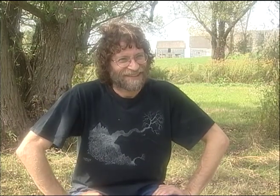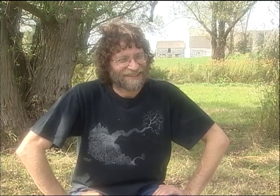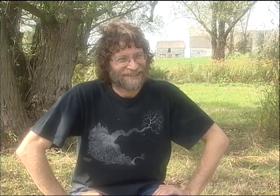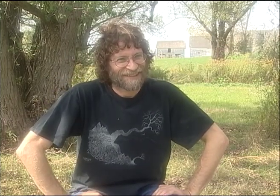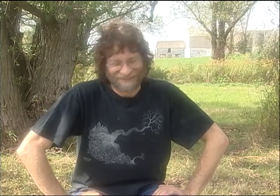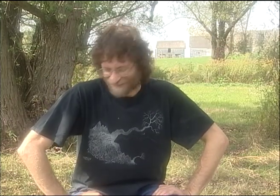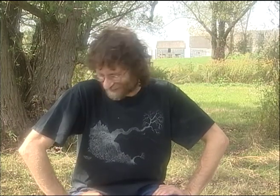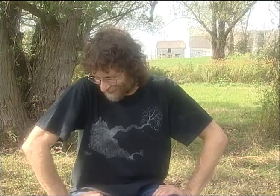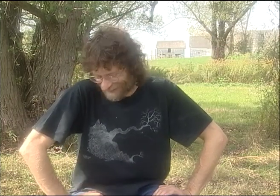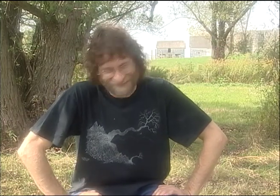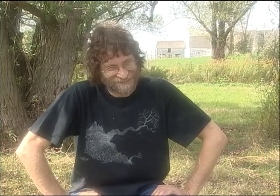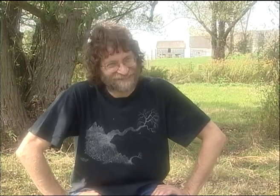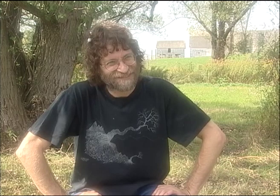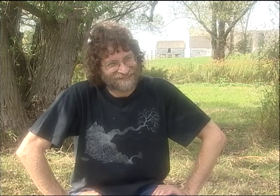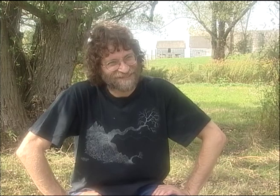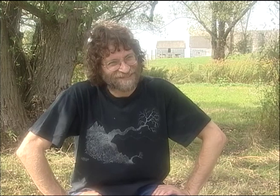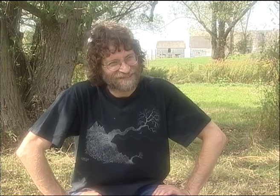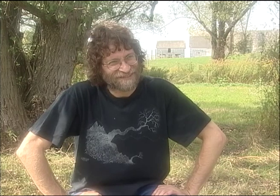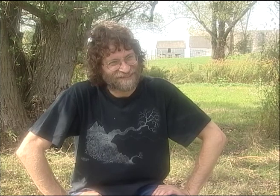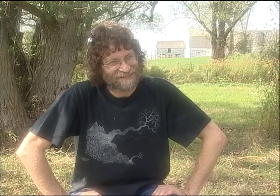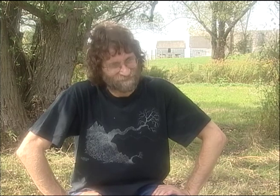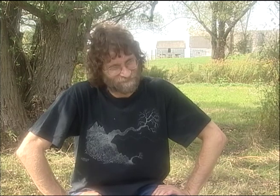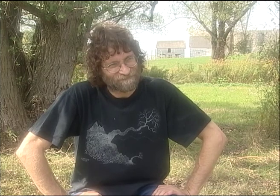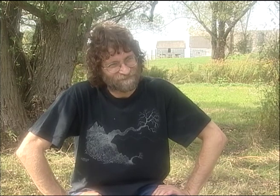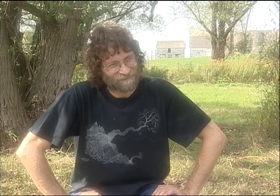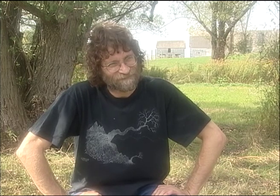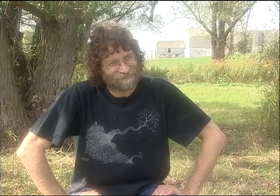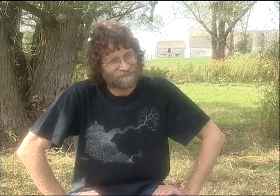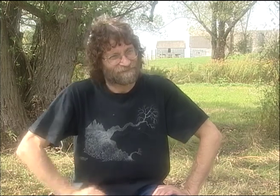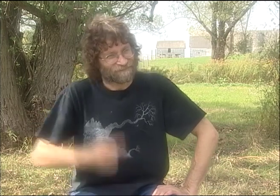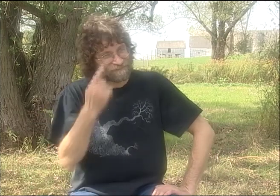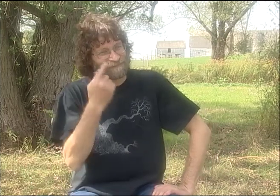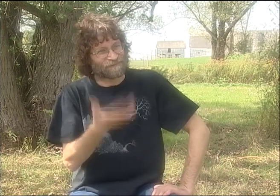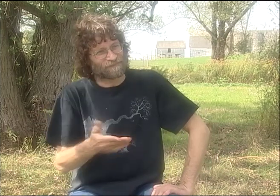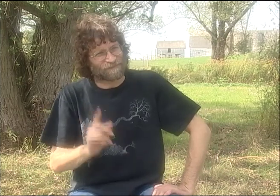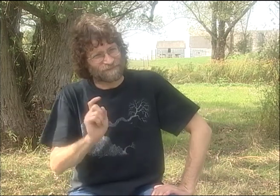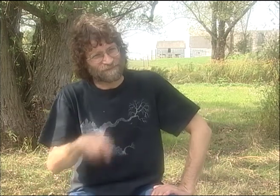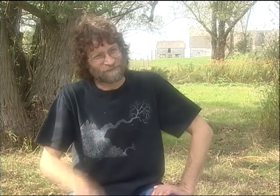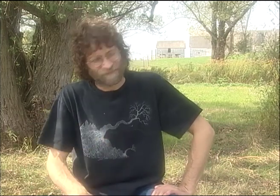HE'S A DEAF ROCK STAR. THAT'S PETER COOK.